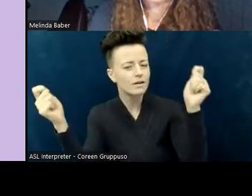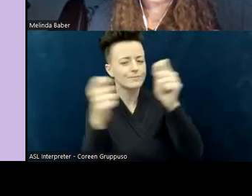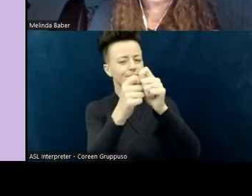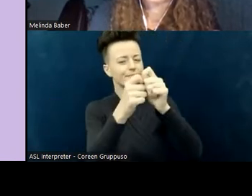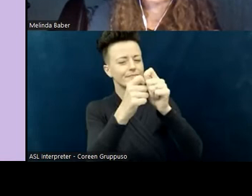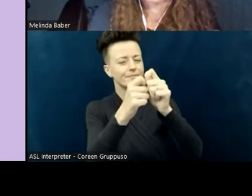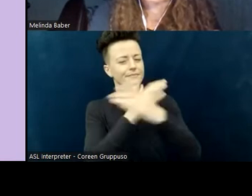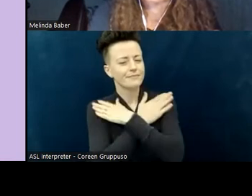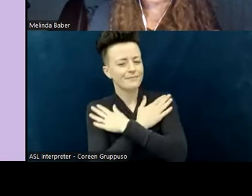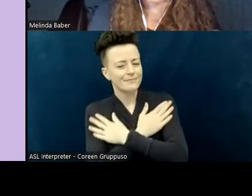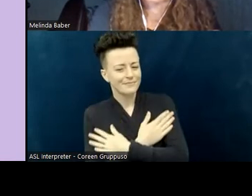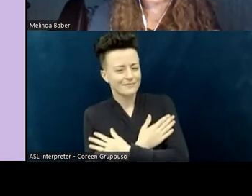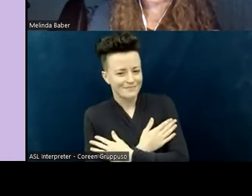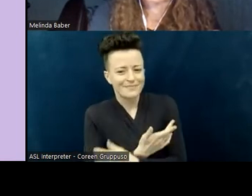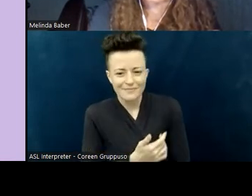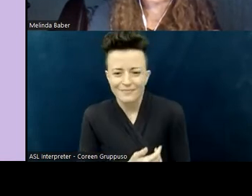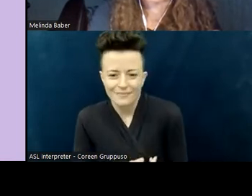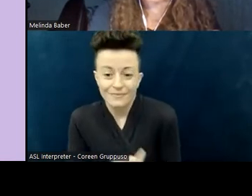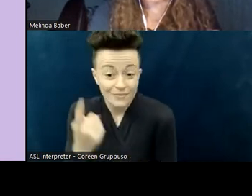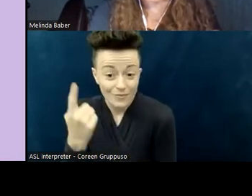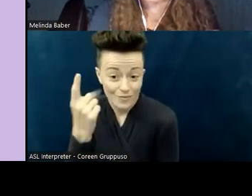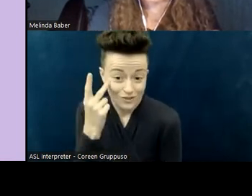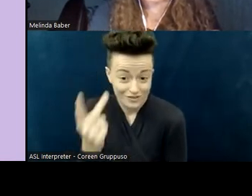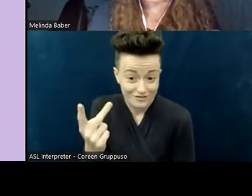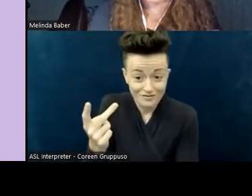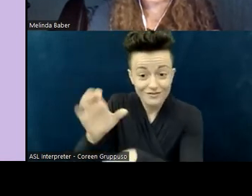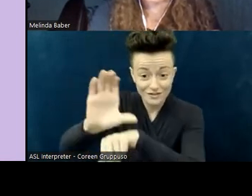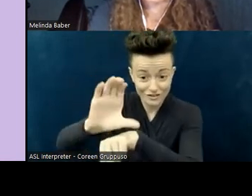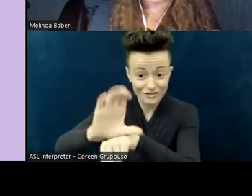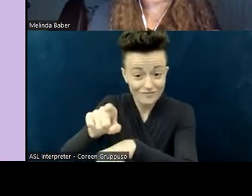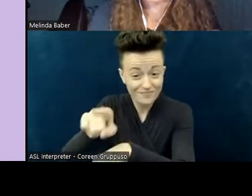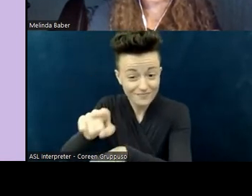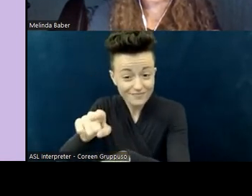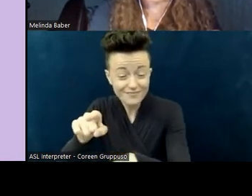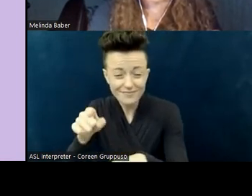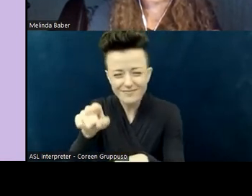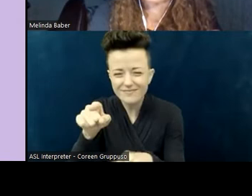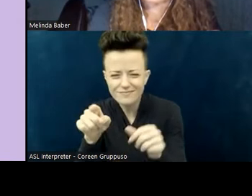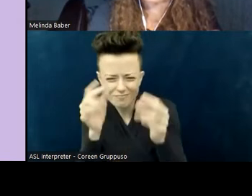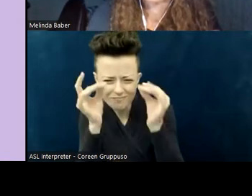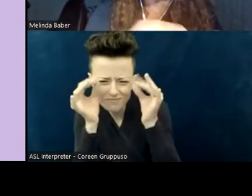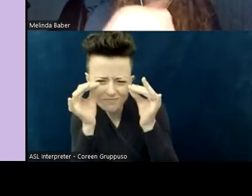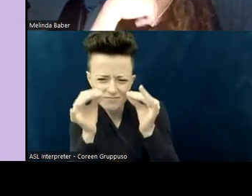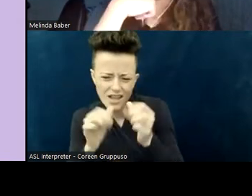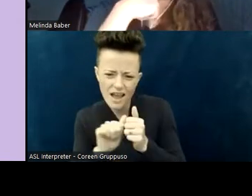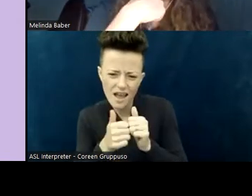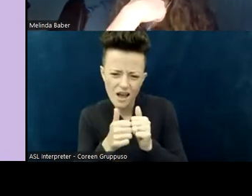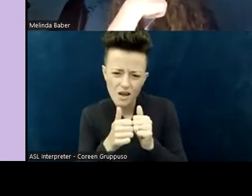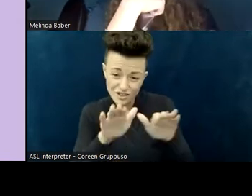is one that had tried to figure out why kids seem to do better in their school classrooms than Sunday School classrooms, so they actually went